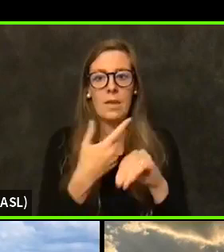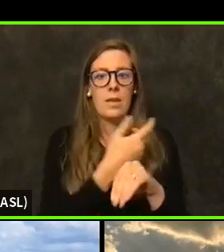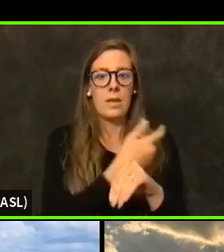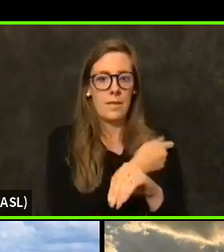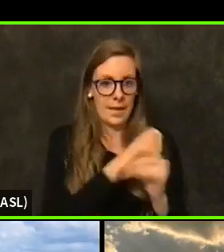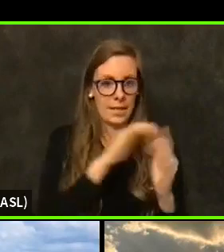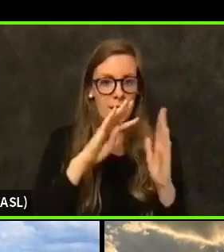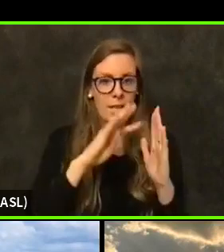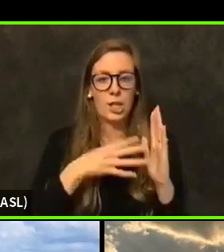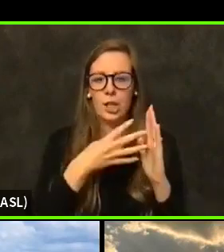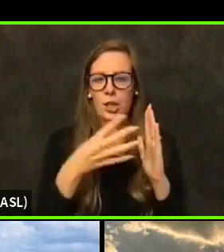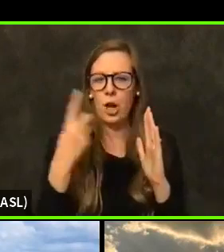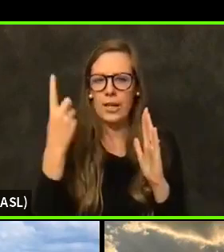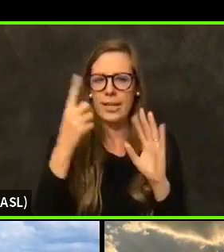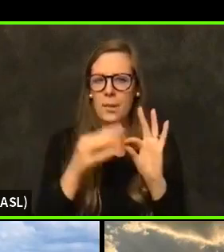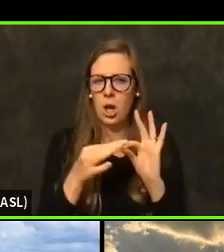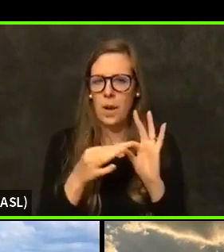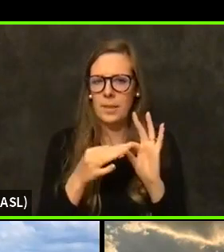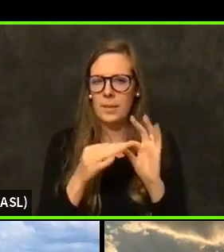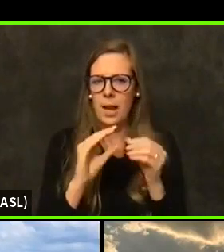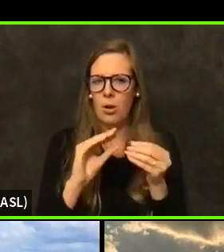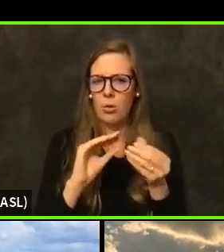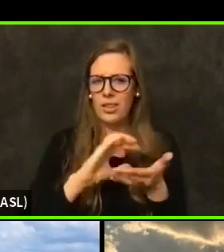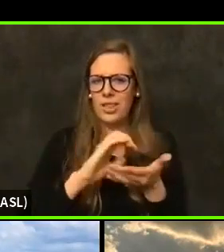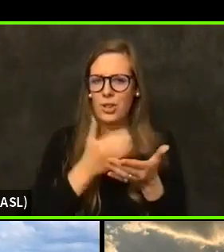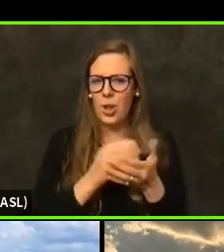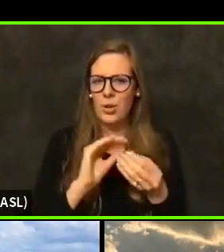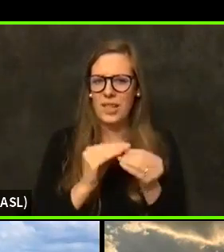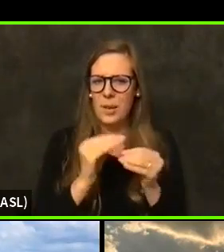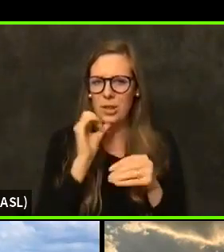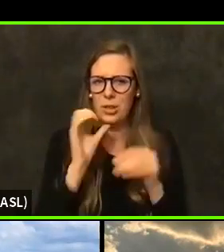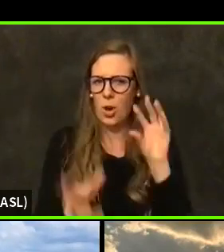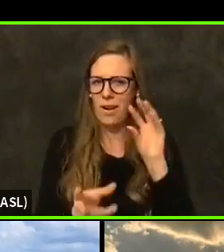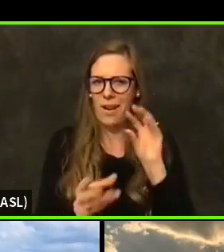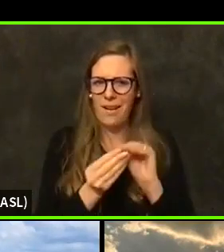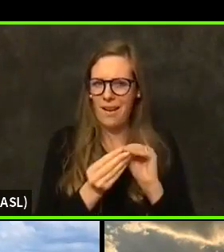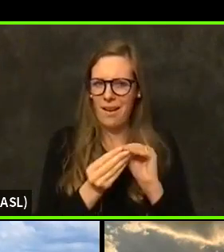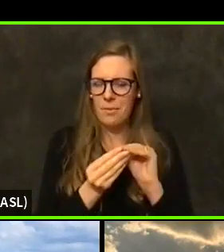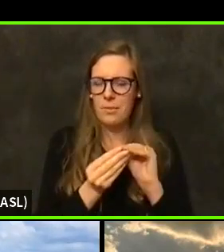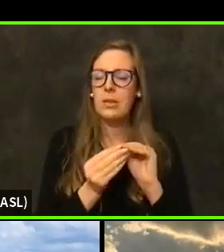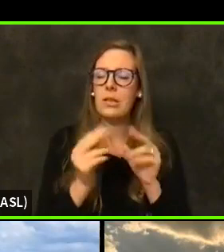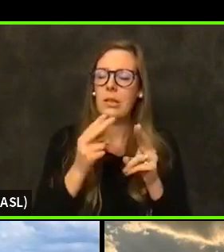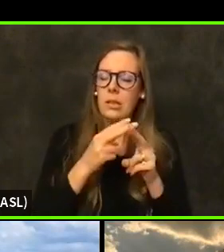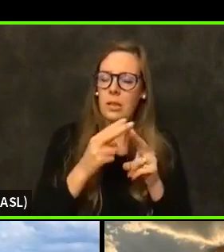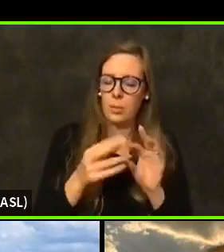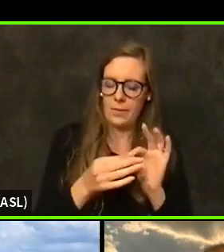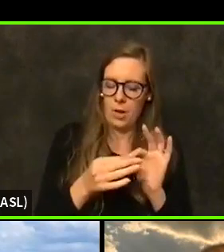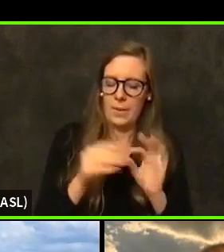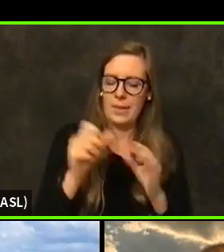There was a comment about how the dose numbers don't add up. Just a quick comment that, yes, they do add up.